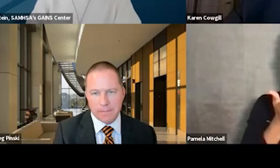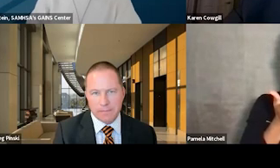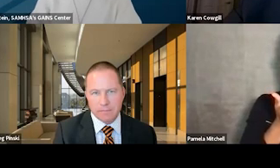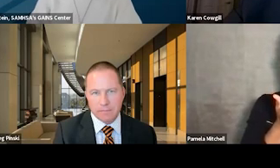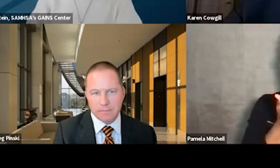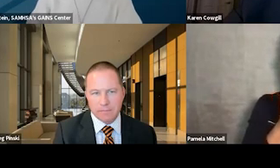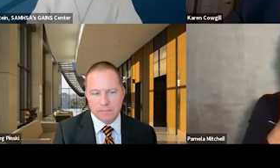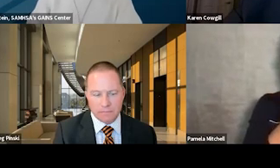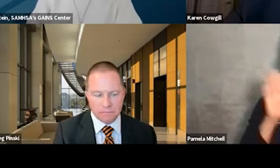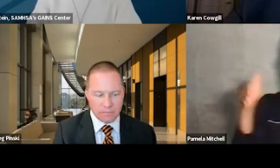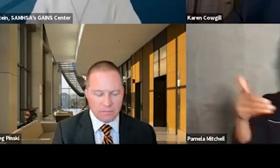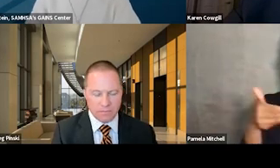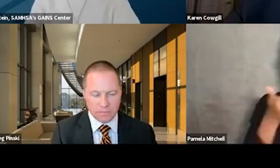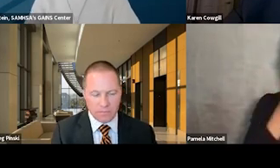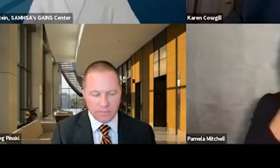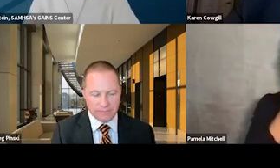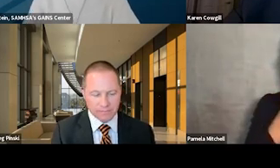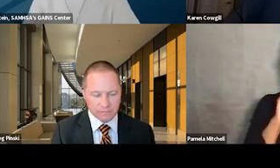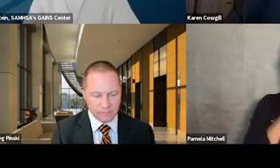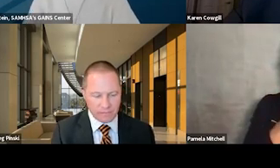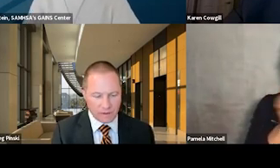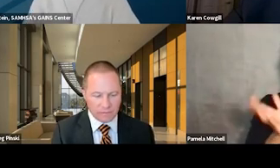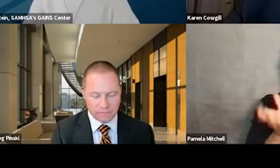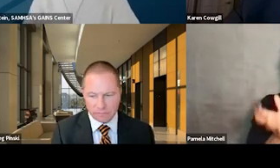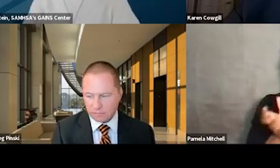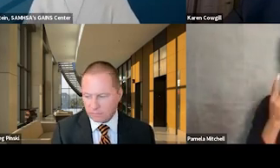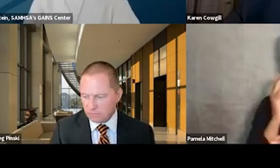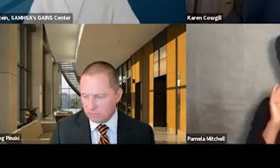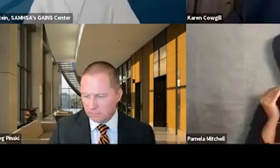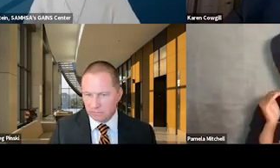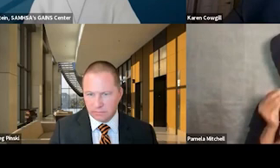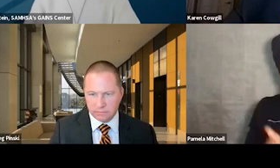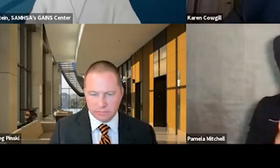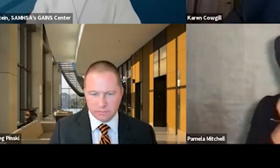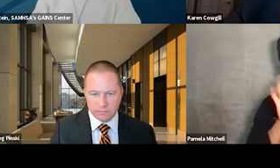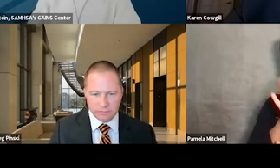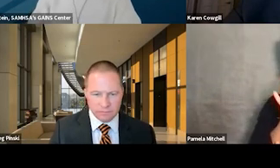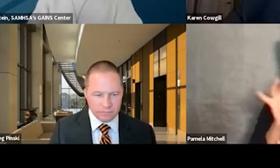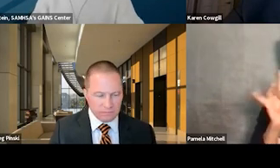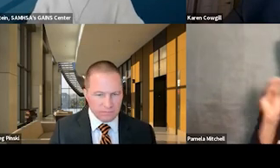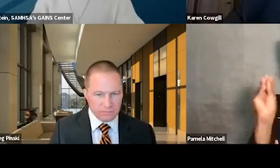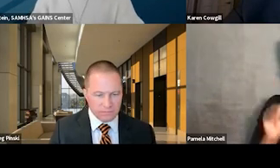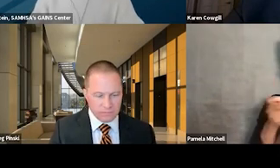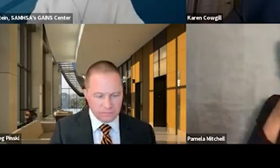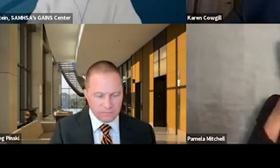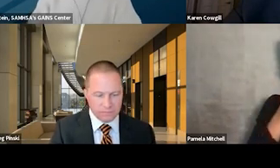introducing yourselves in the chat. And it looks like a majority of you, 48%, are joining from urban locations,